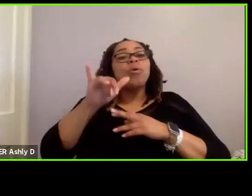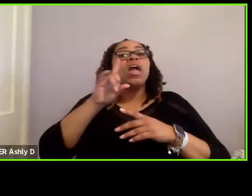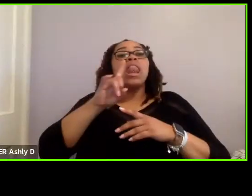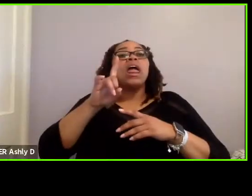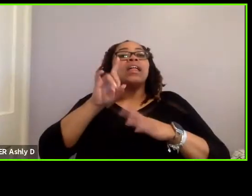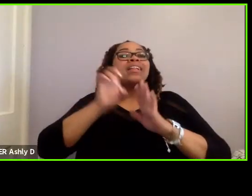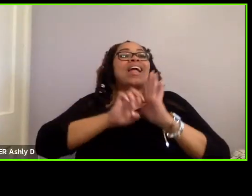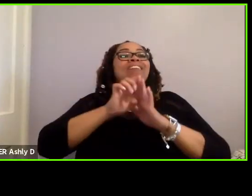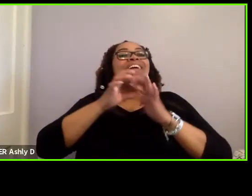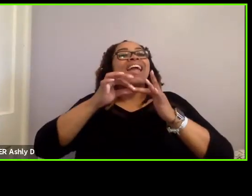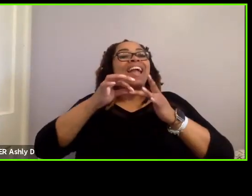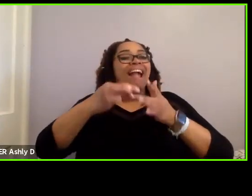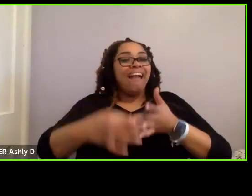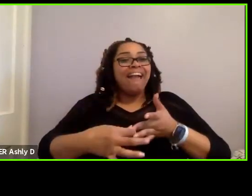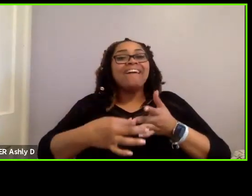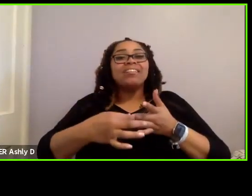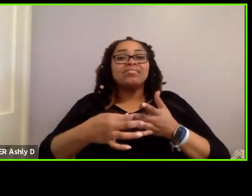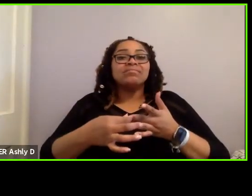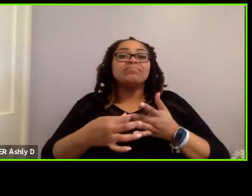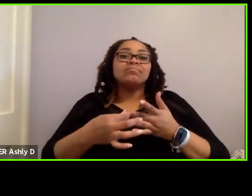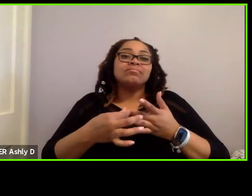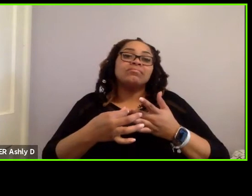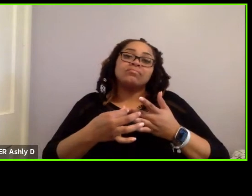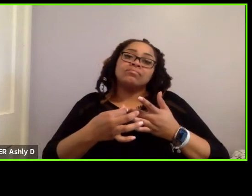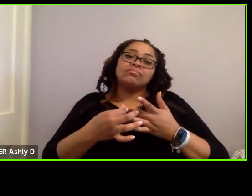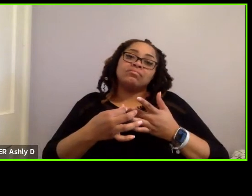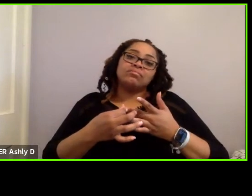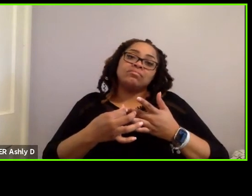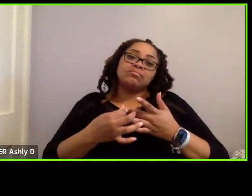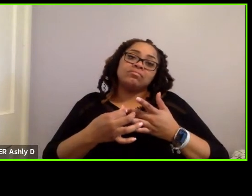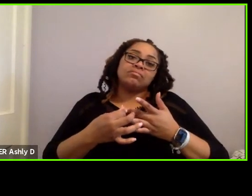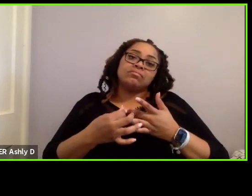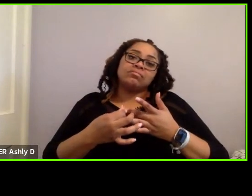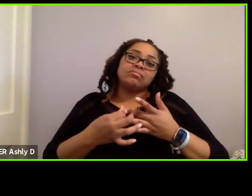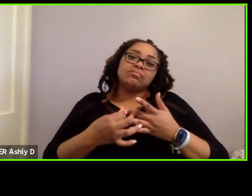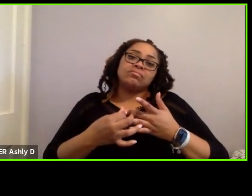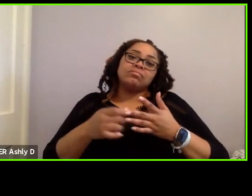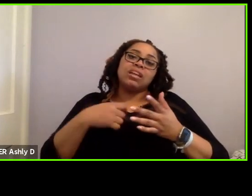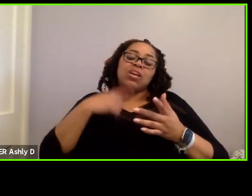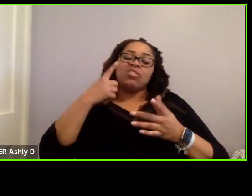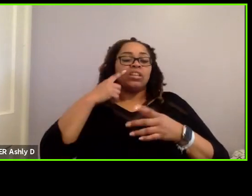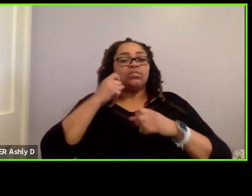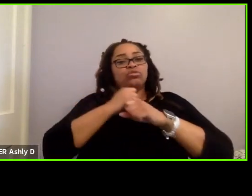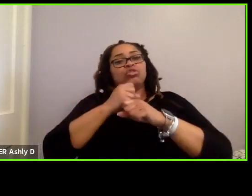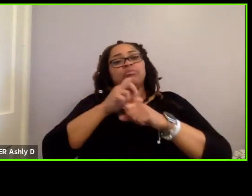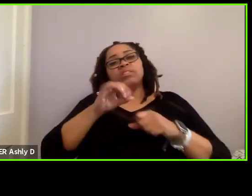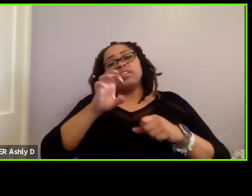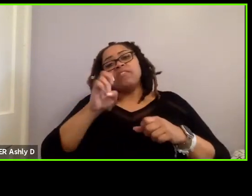guideway for example, then I don’t think that a securement device should be required.